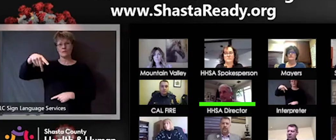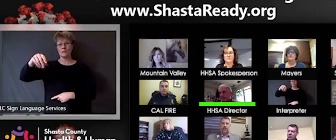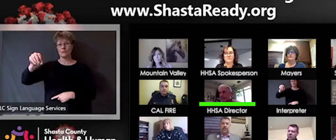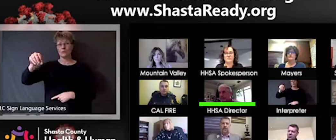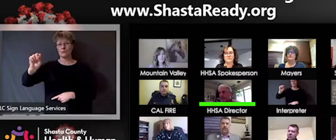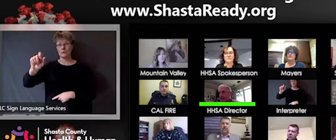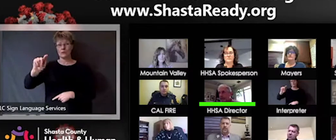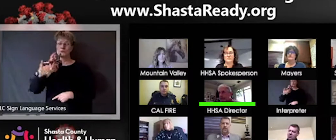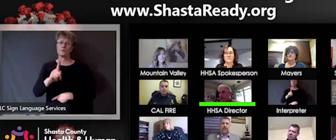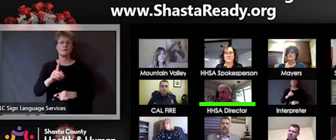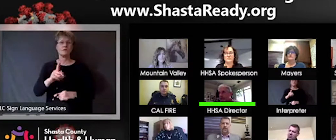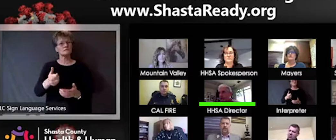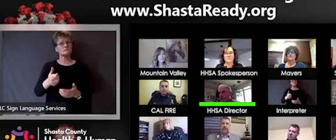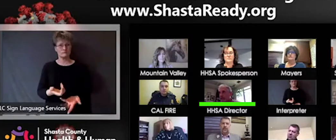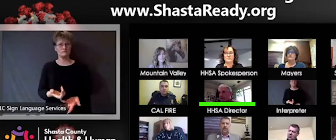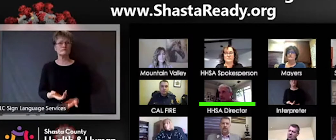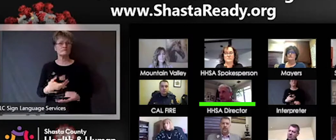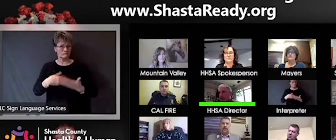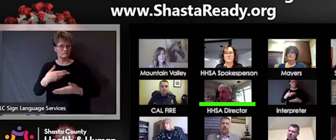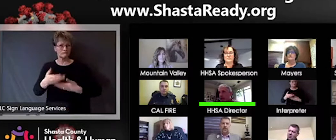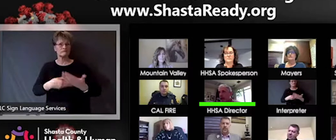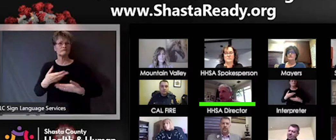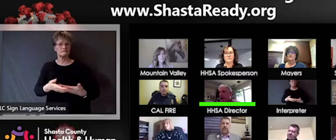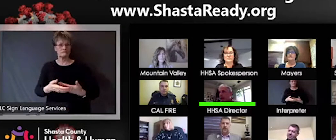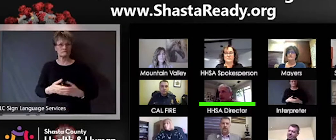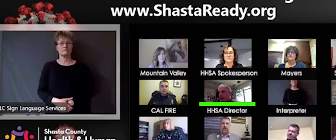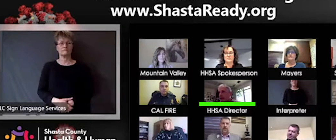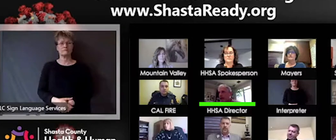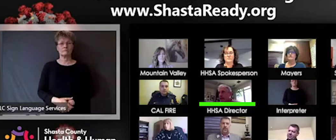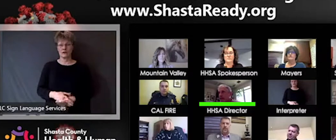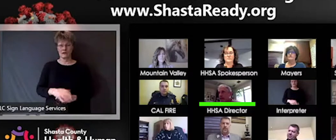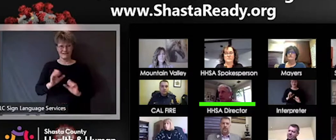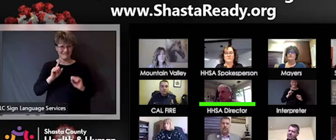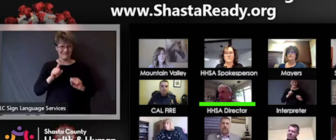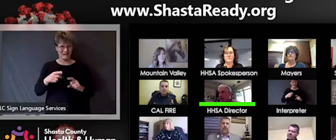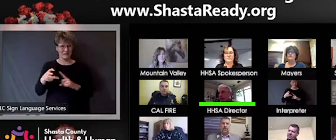We've been able to assign quite a few people there our whole county family has